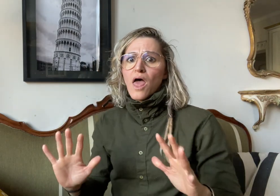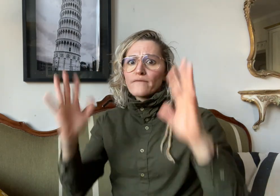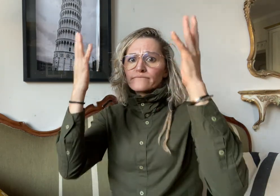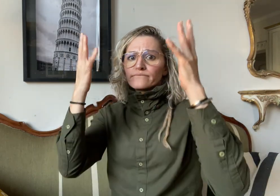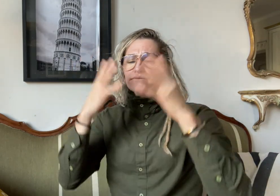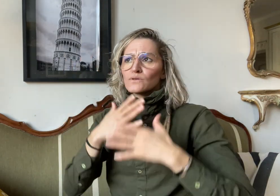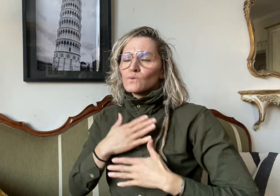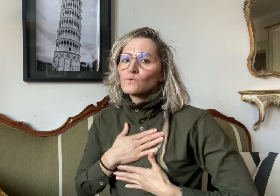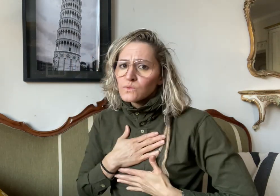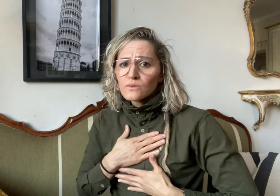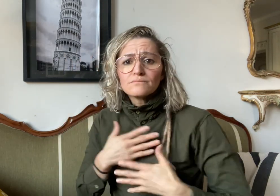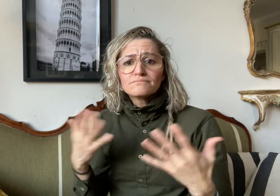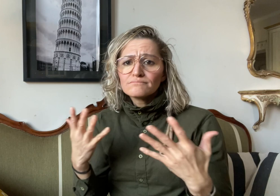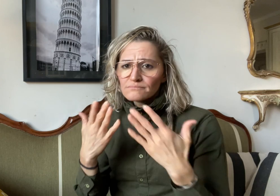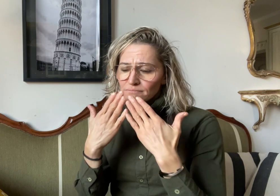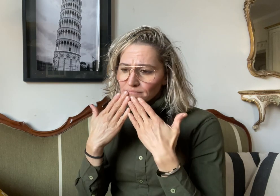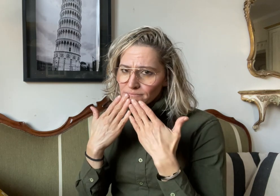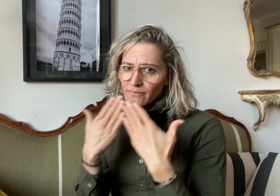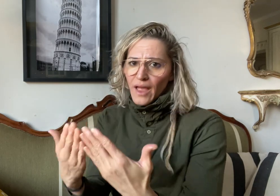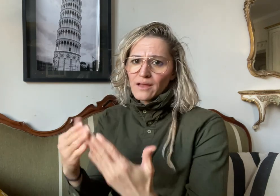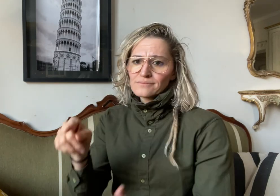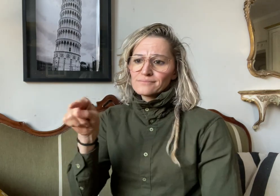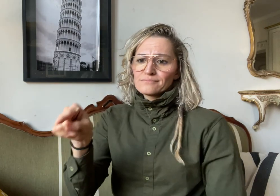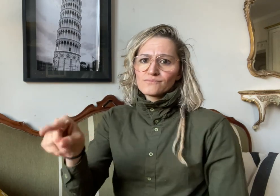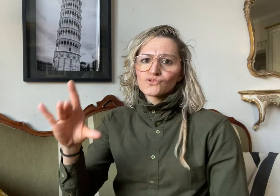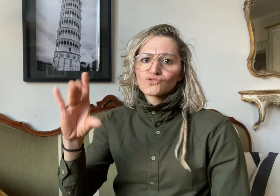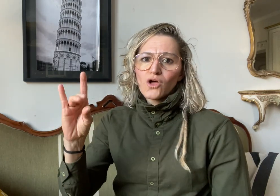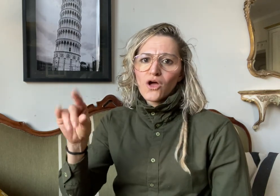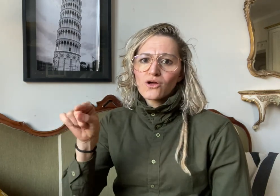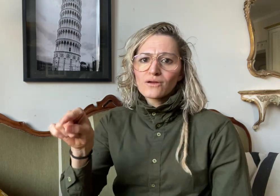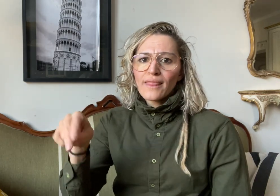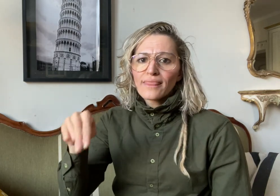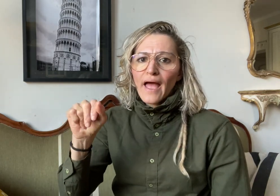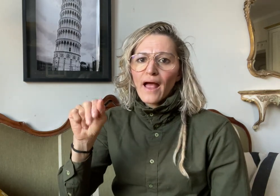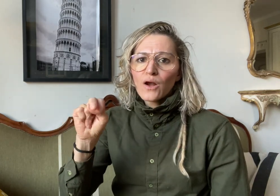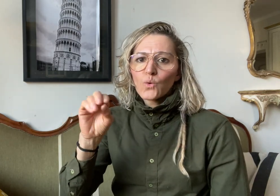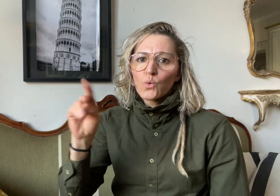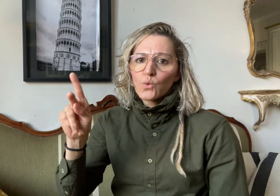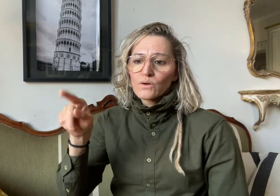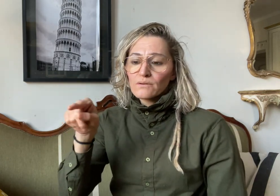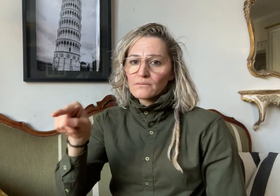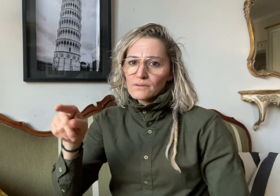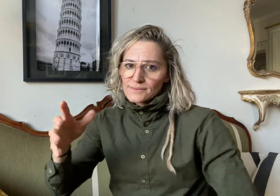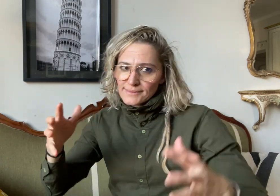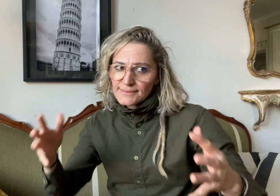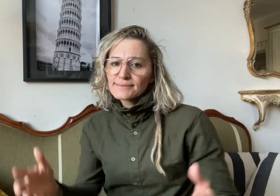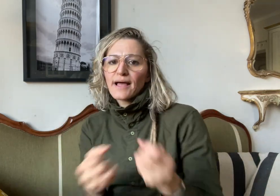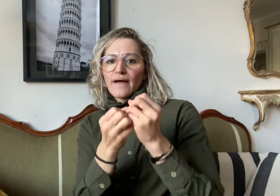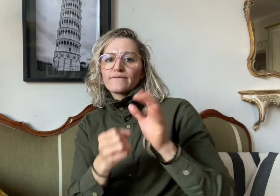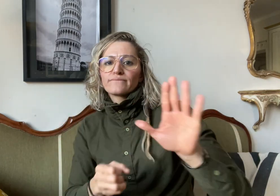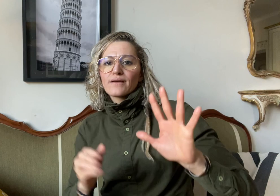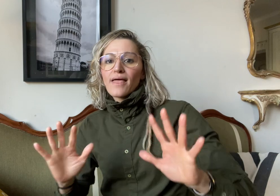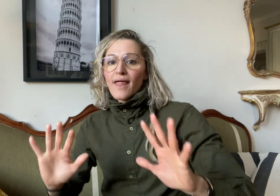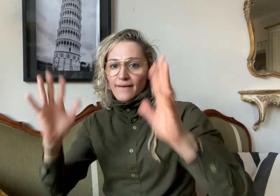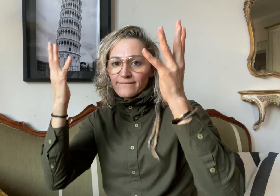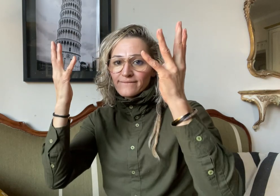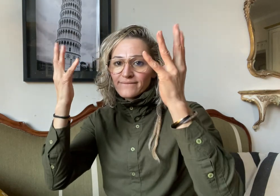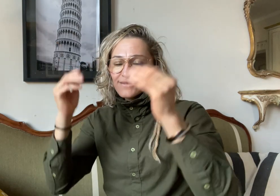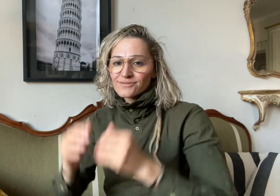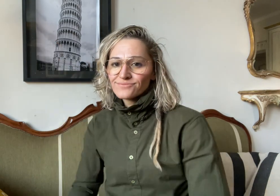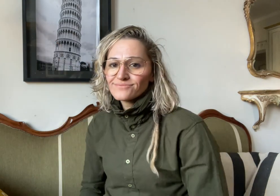all thanks to Nanook who saved her life.